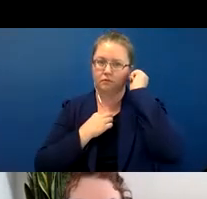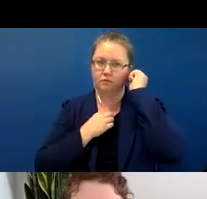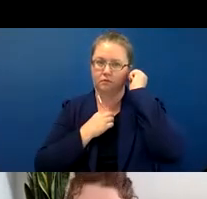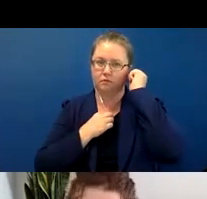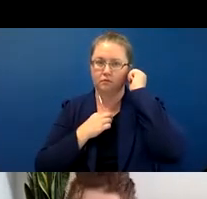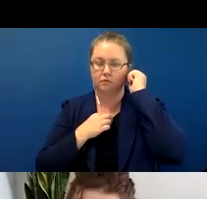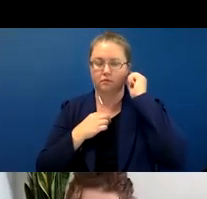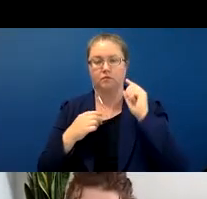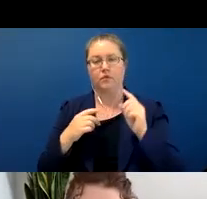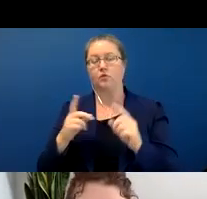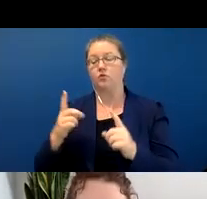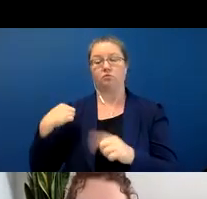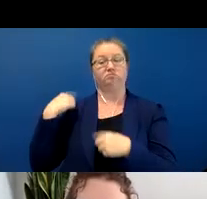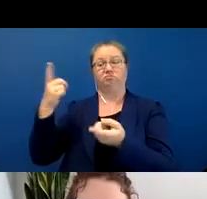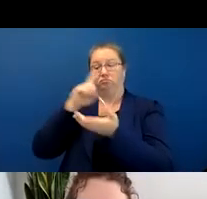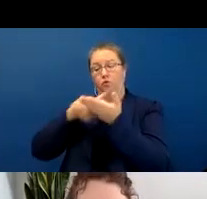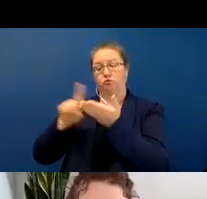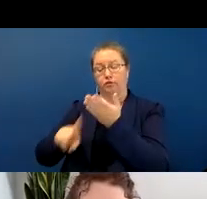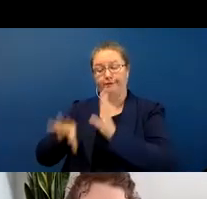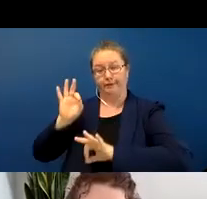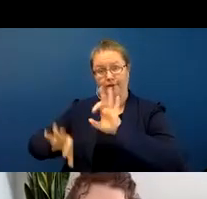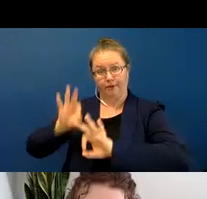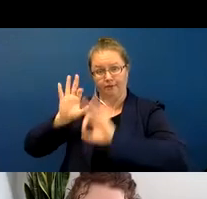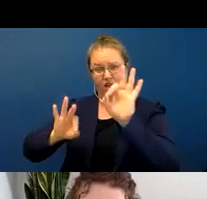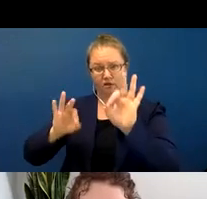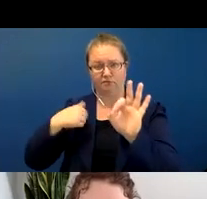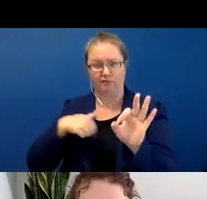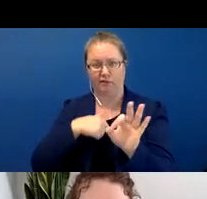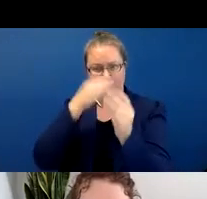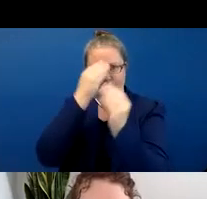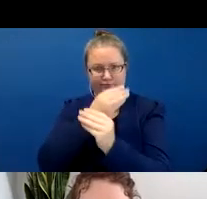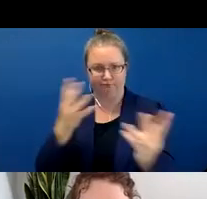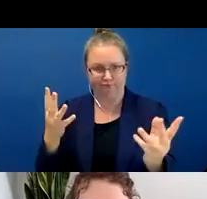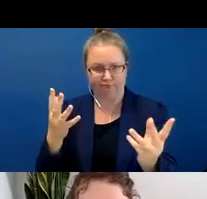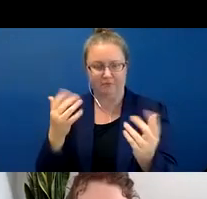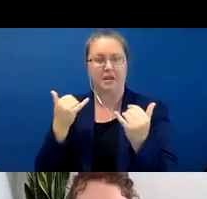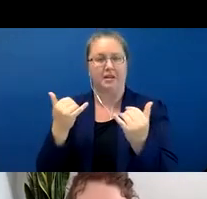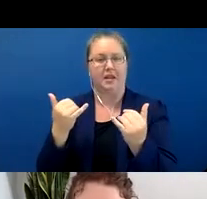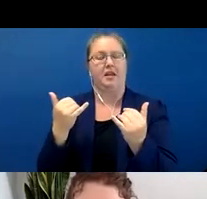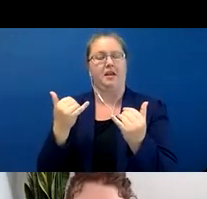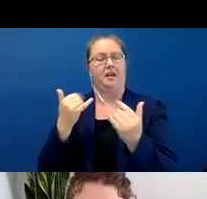people have been saying about these historical comparisons, but as others have pointed out